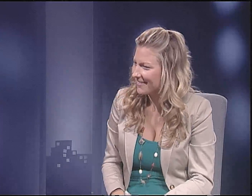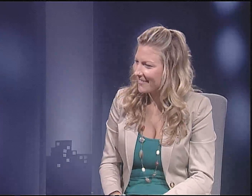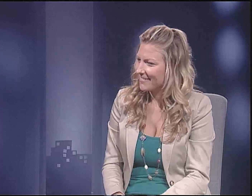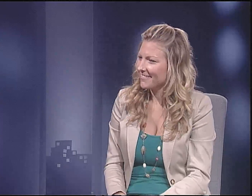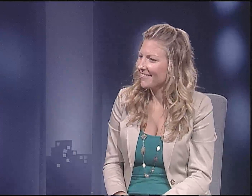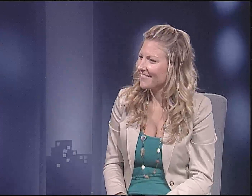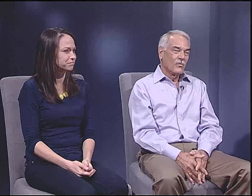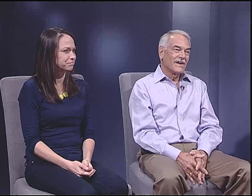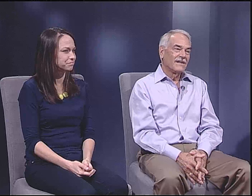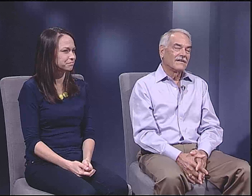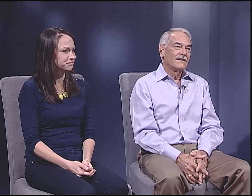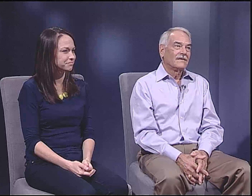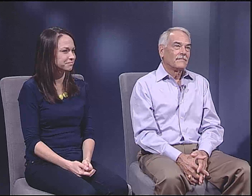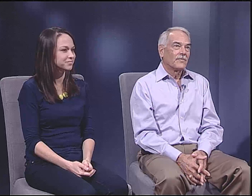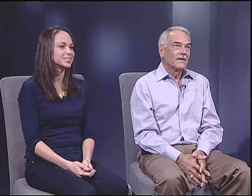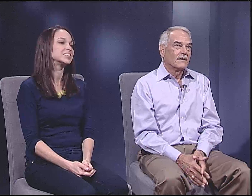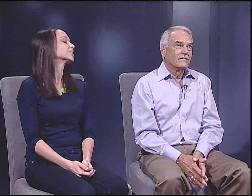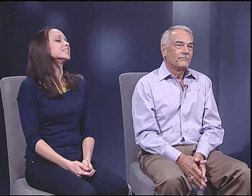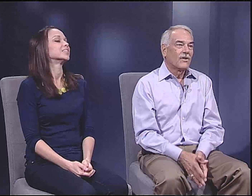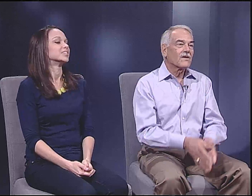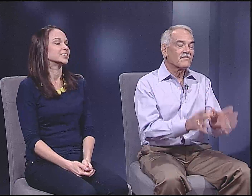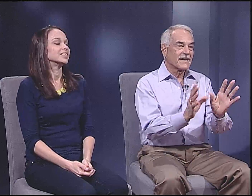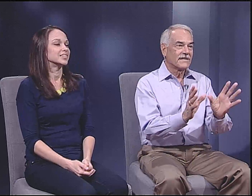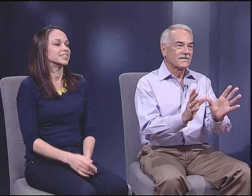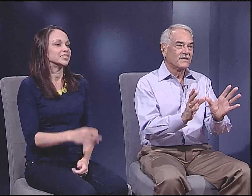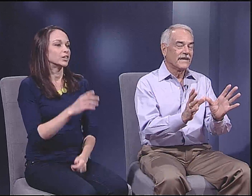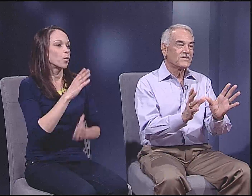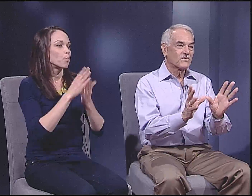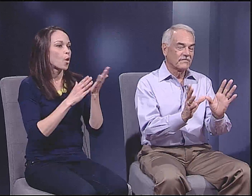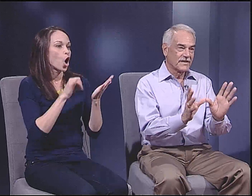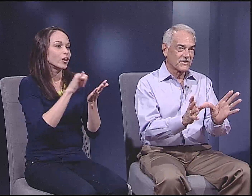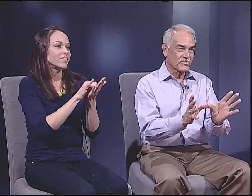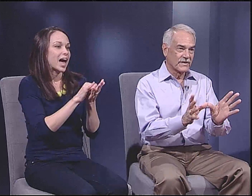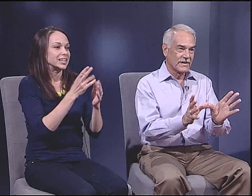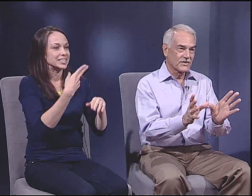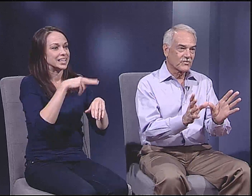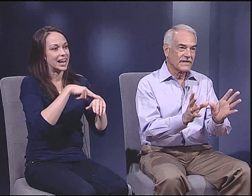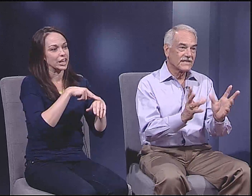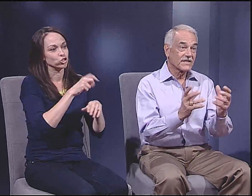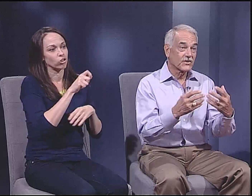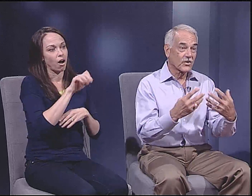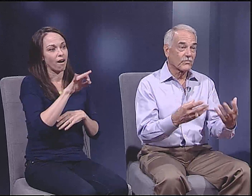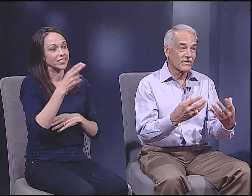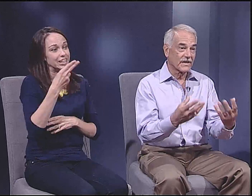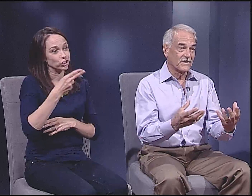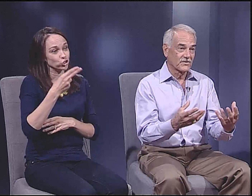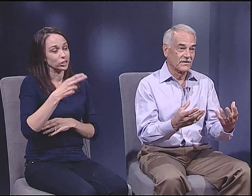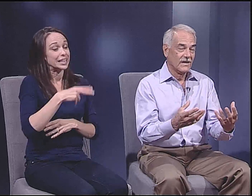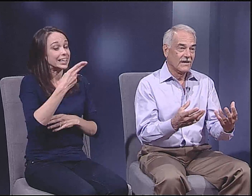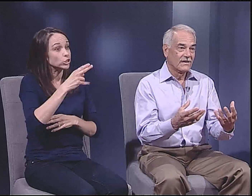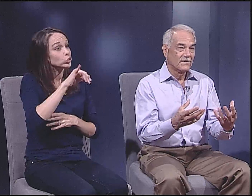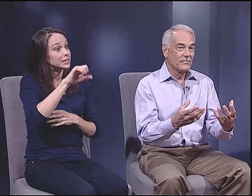And I know that that's one view, so what do you think about that? Well, part of that is the nature of history.